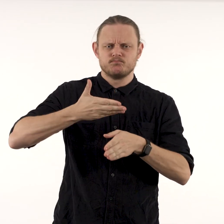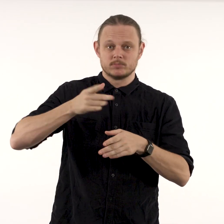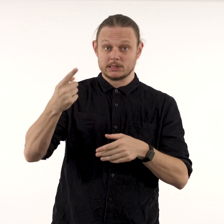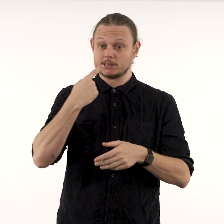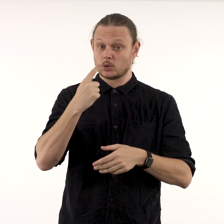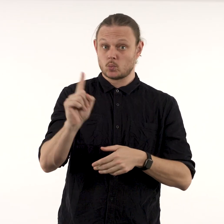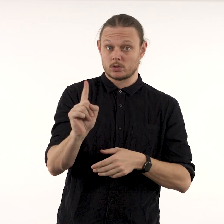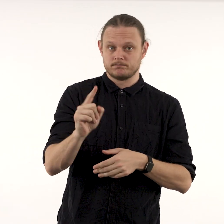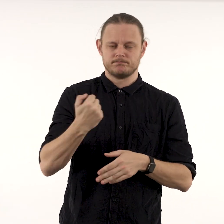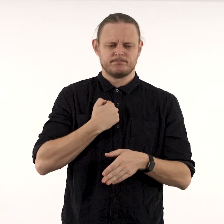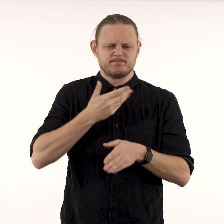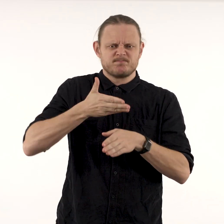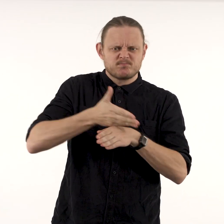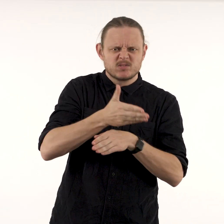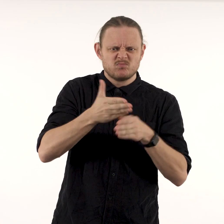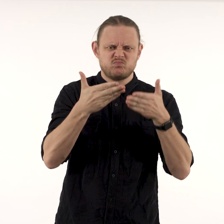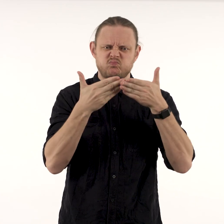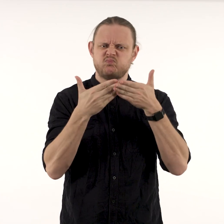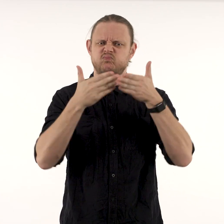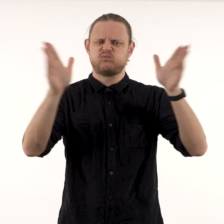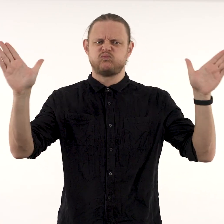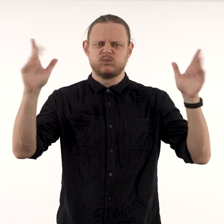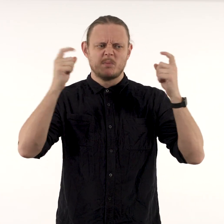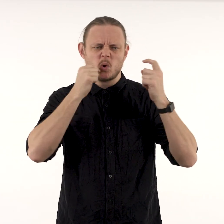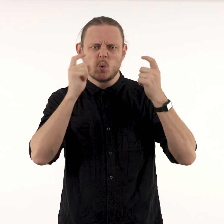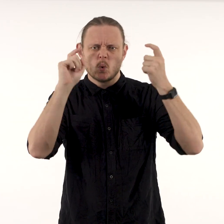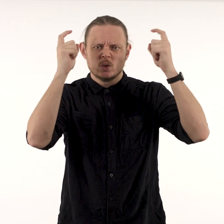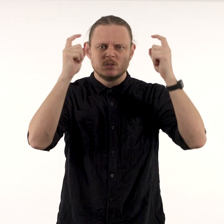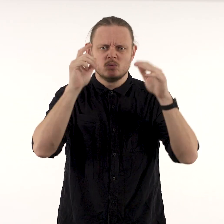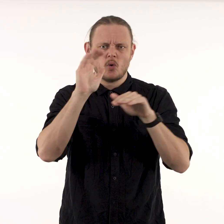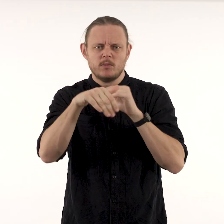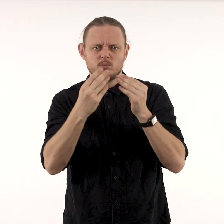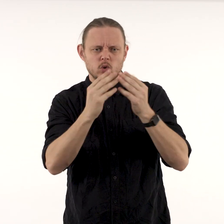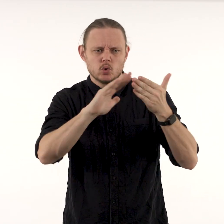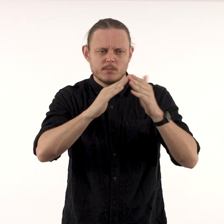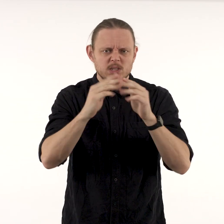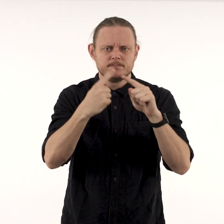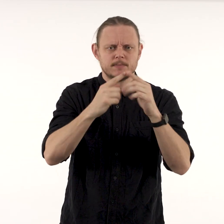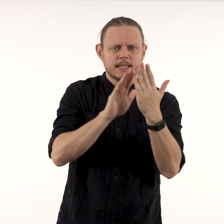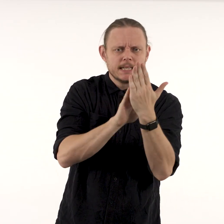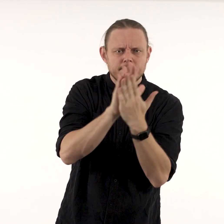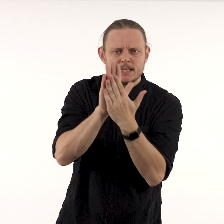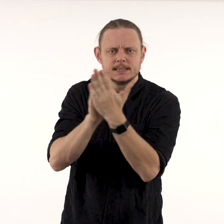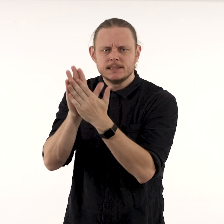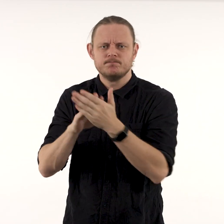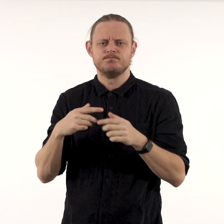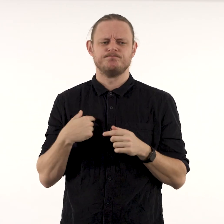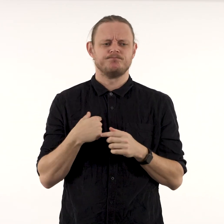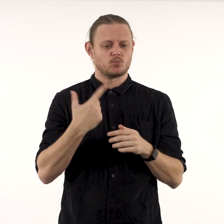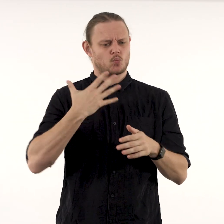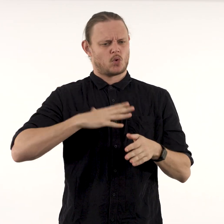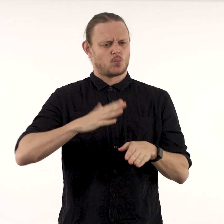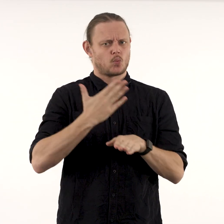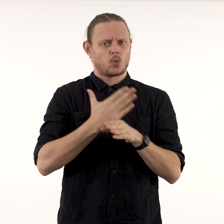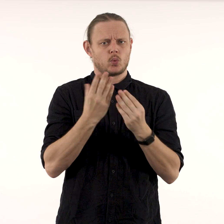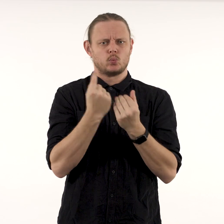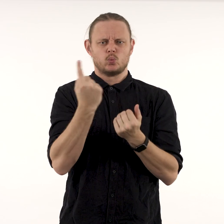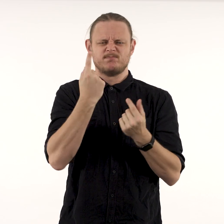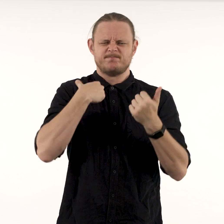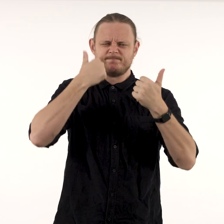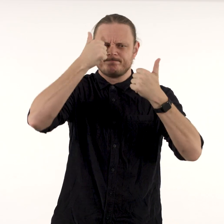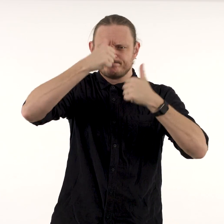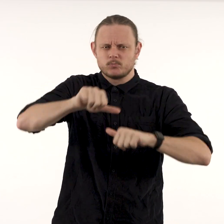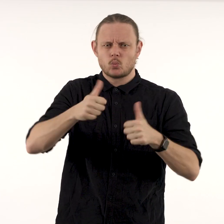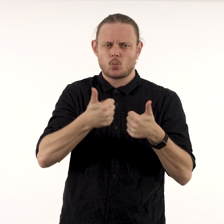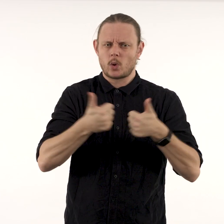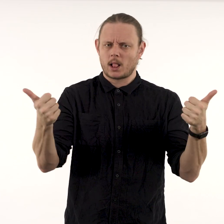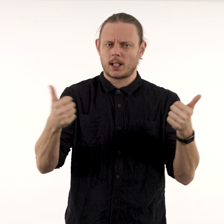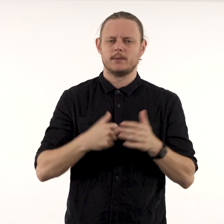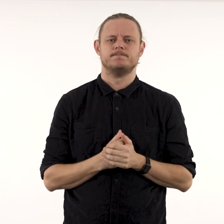'My practice is broadly concerned with community and intimacy, so I wanted to work with someone I know well.'